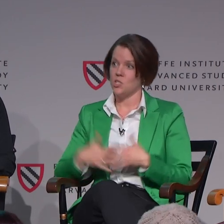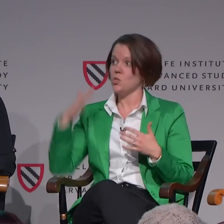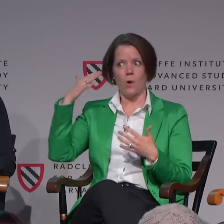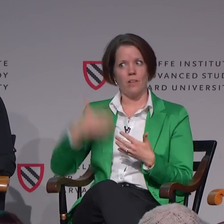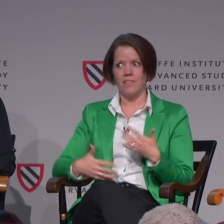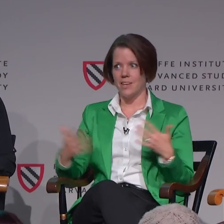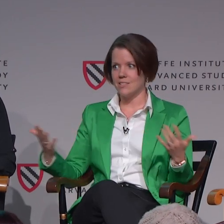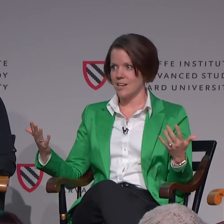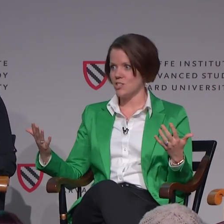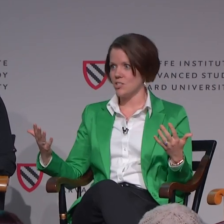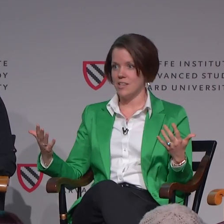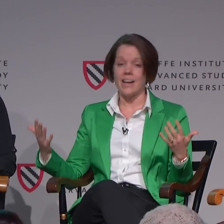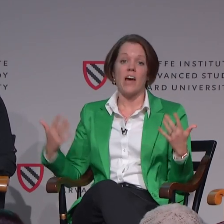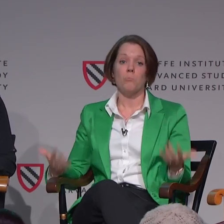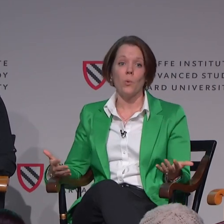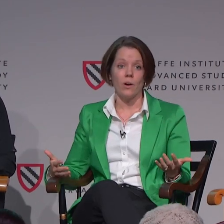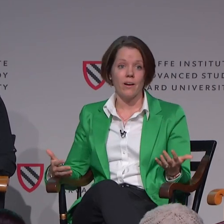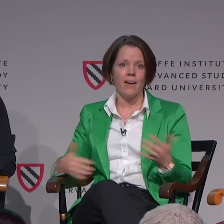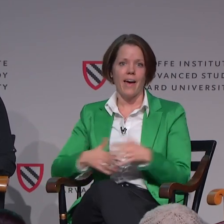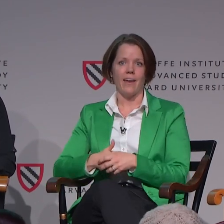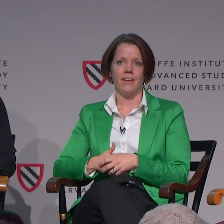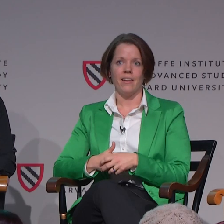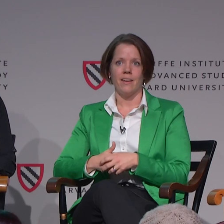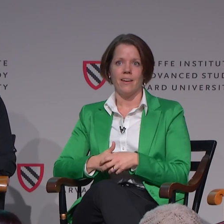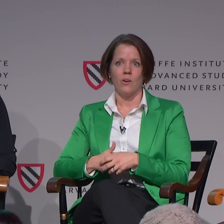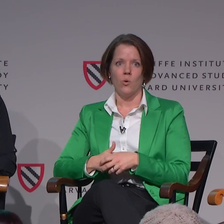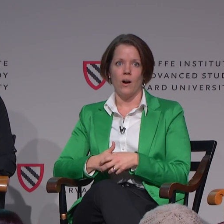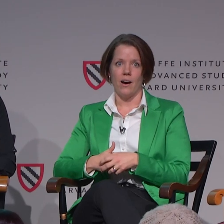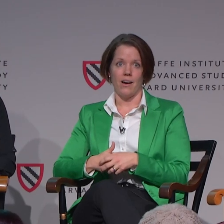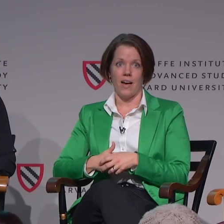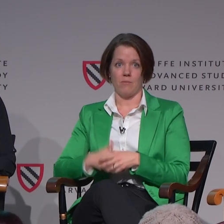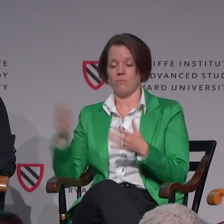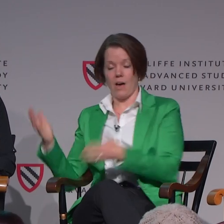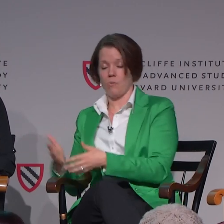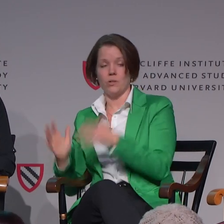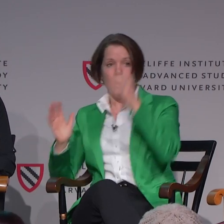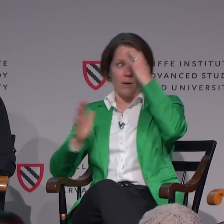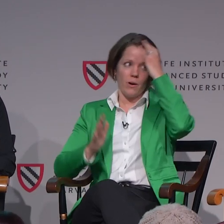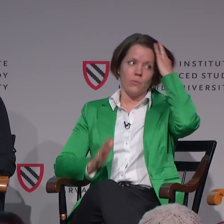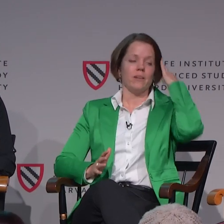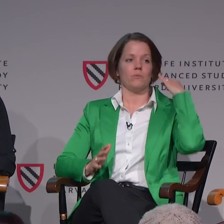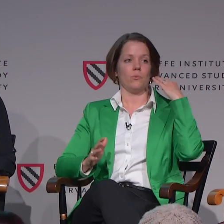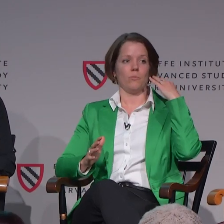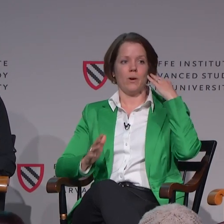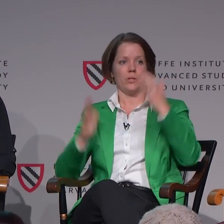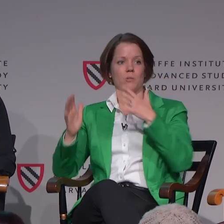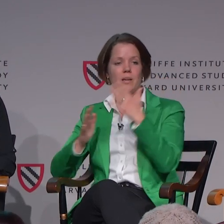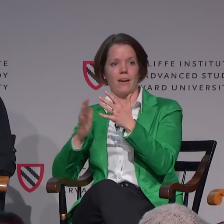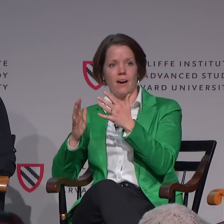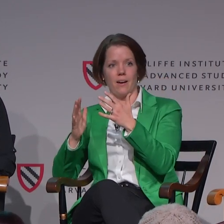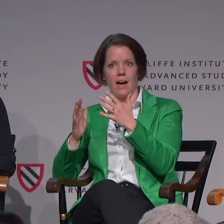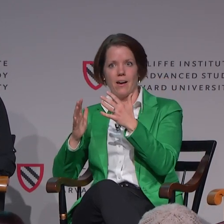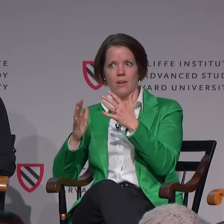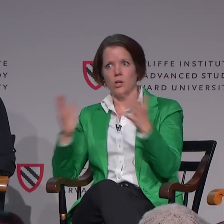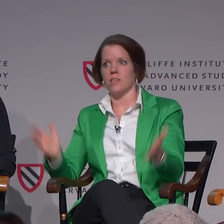to do all of the things that I just said and more. And I won't talk about what we should be encouraging